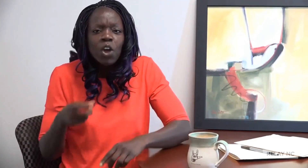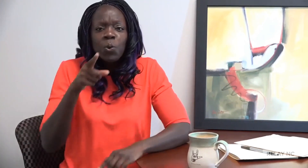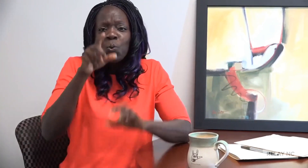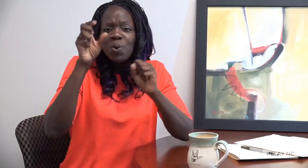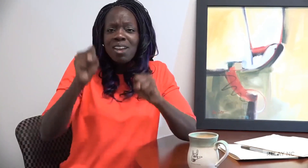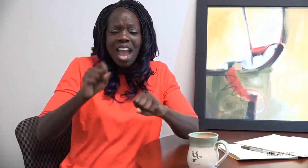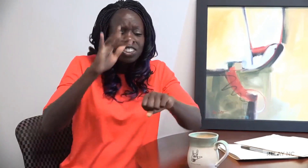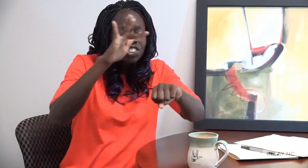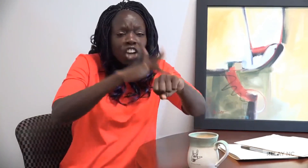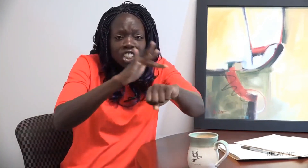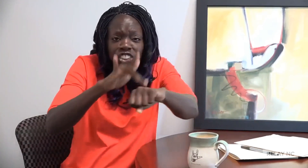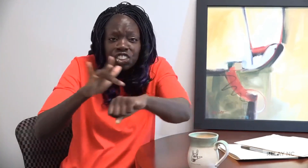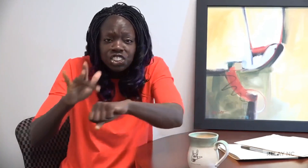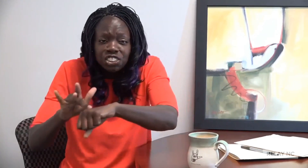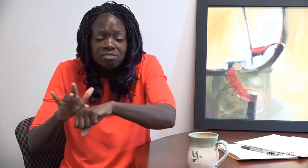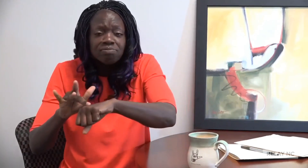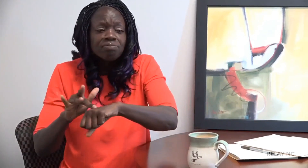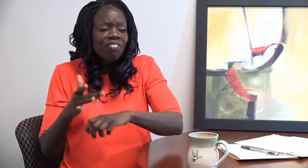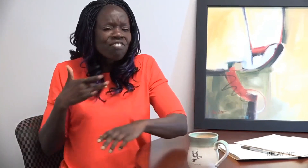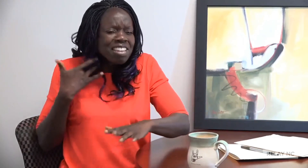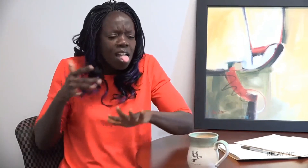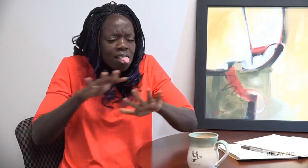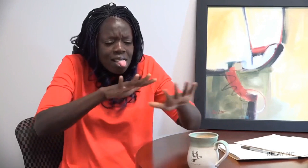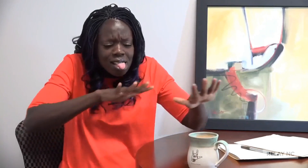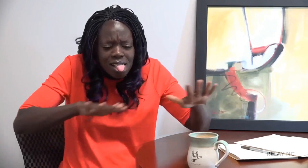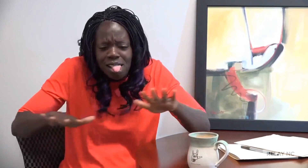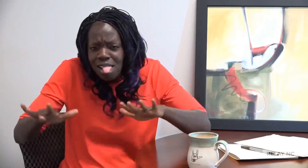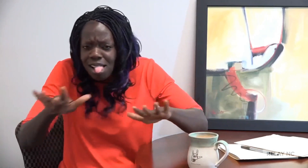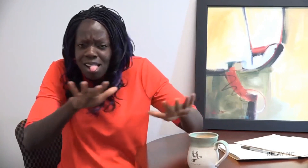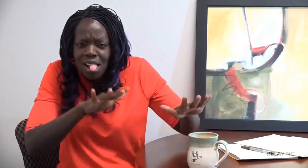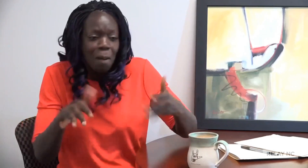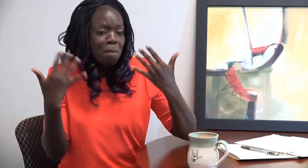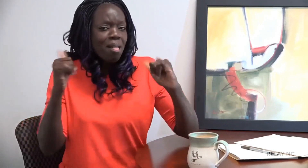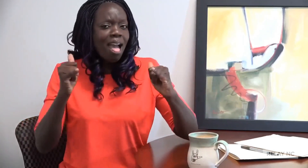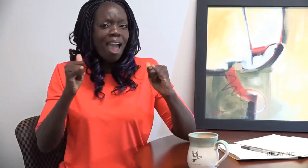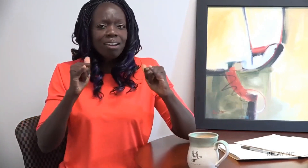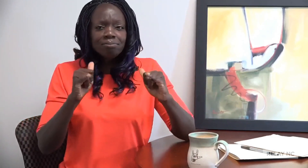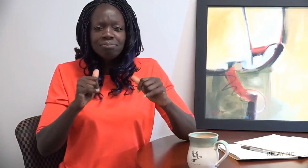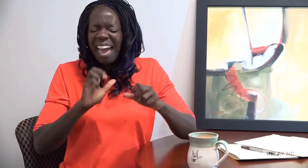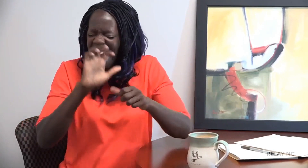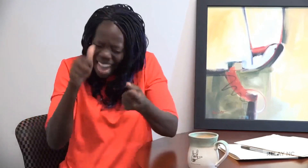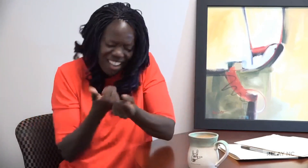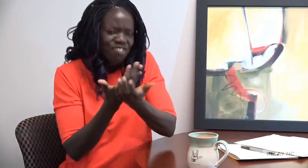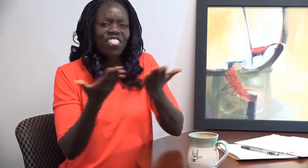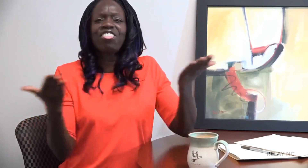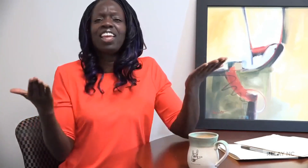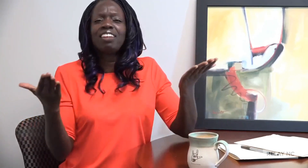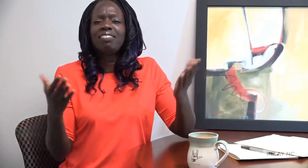You can touch, feel, play with everything